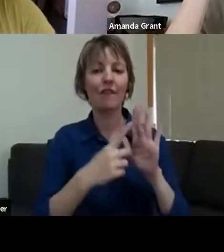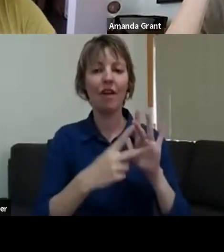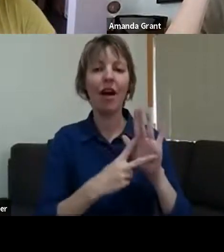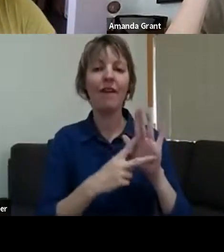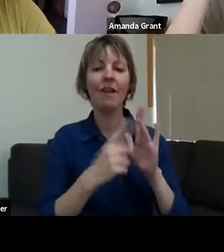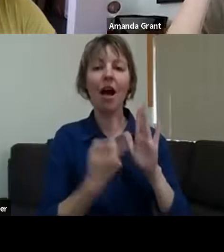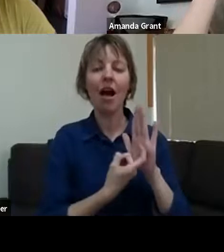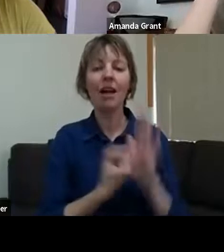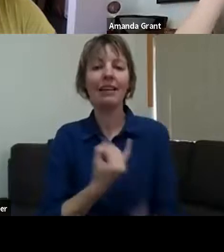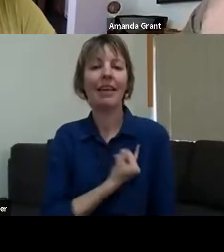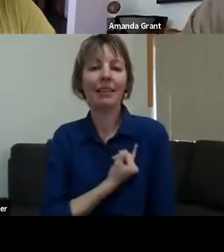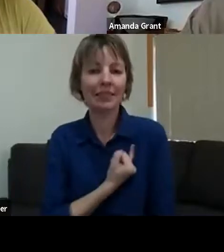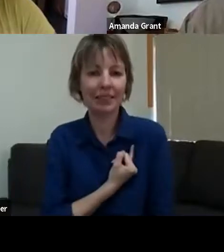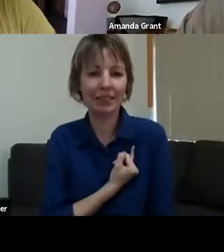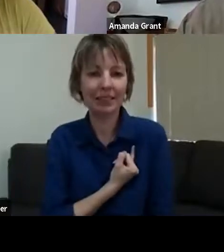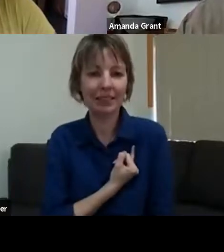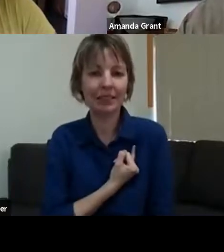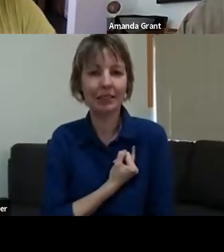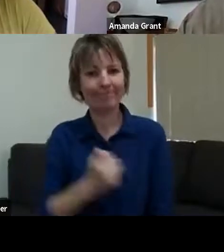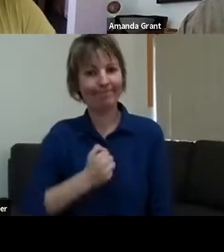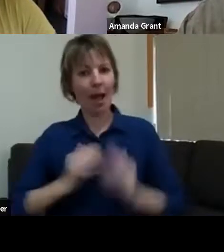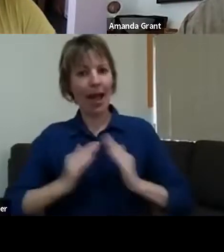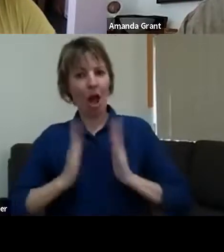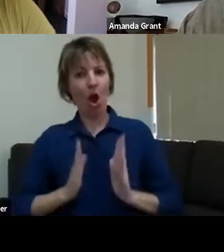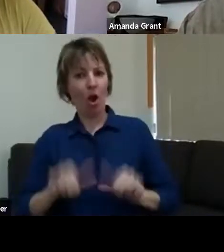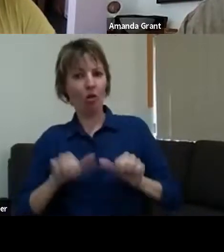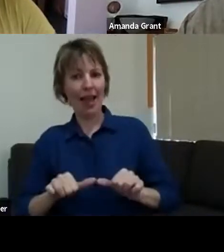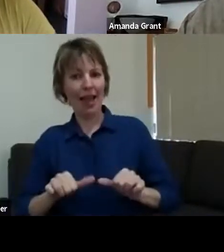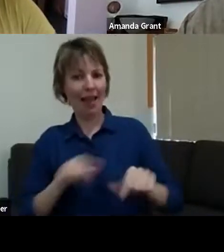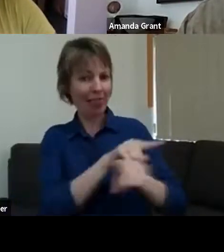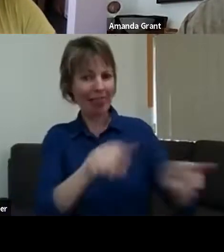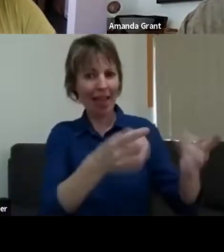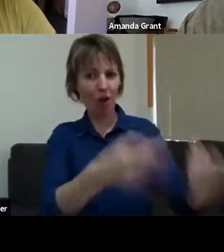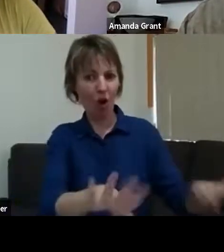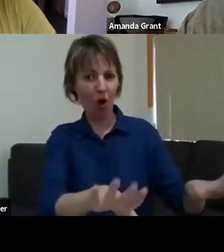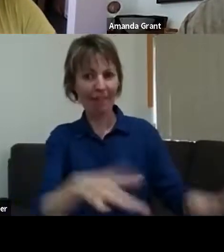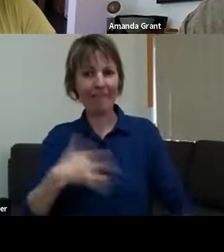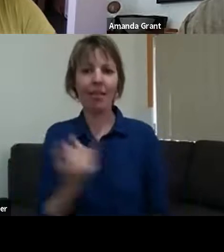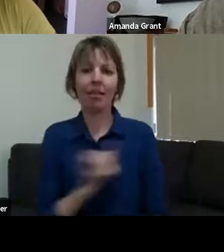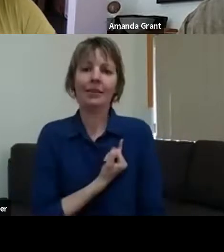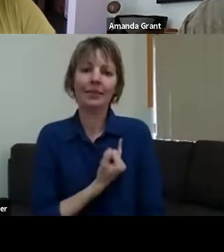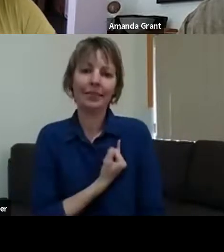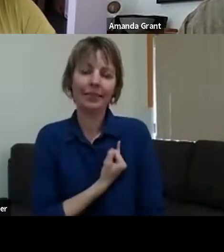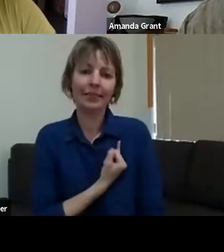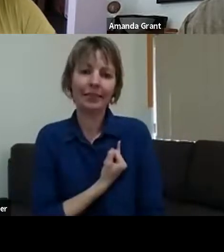do whatever we could whenever we could for anyone. So the idea of self-care was completely foreign, worlds away. But then a lot of